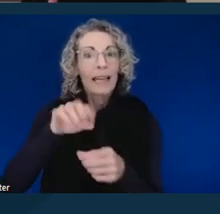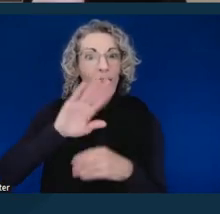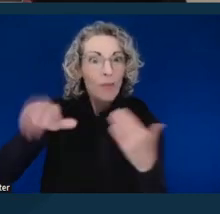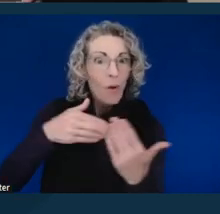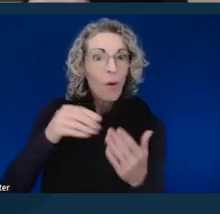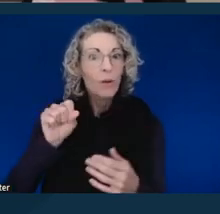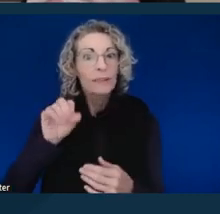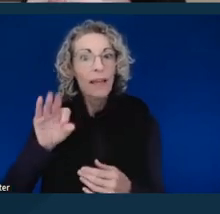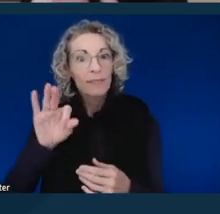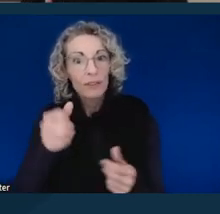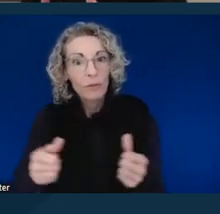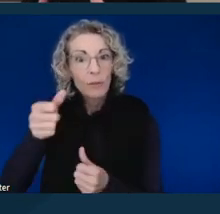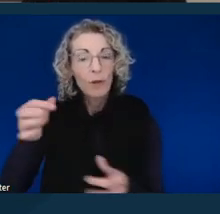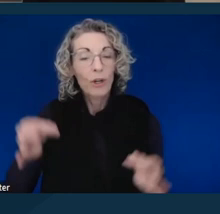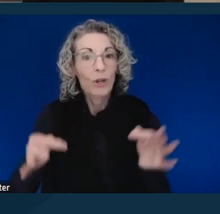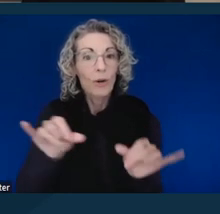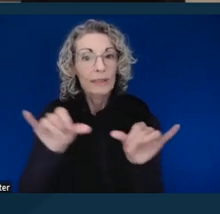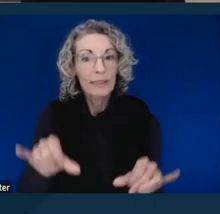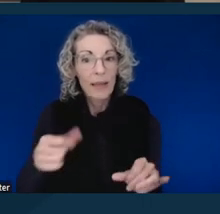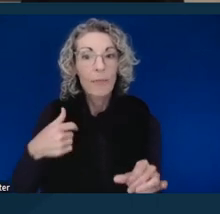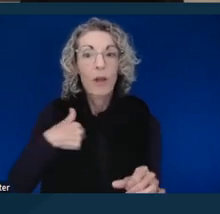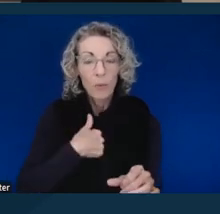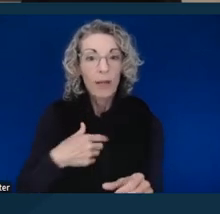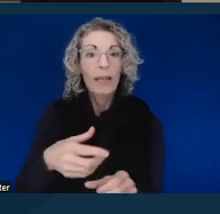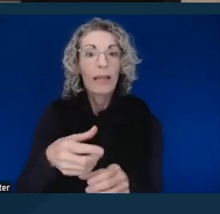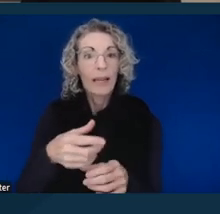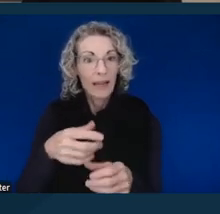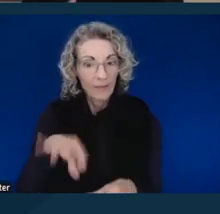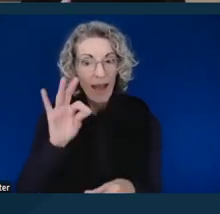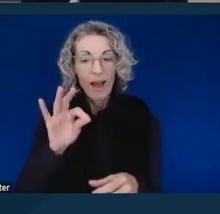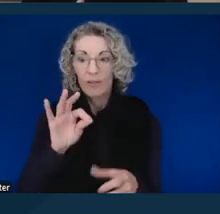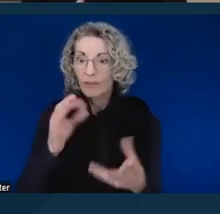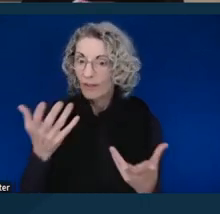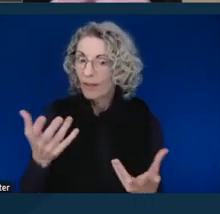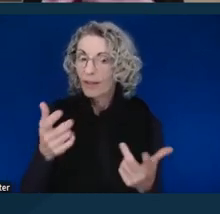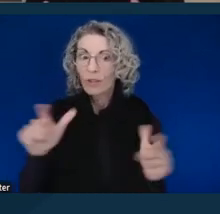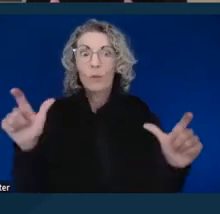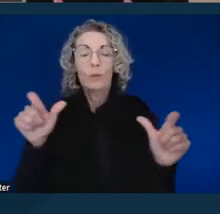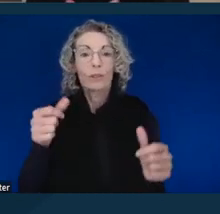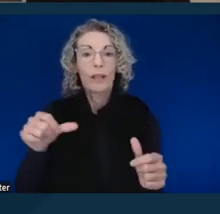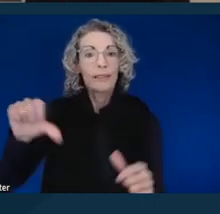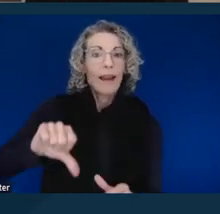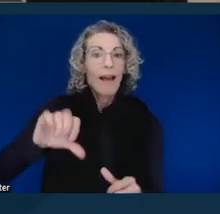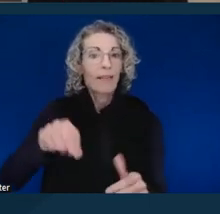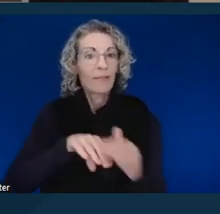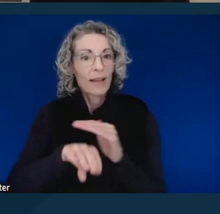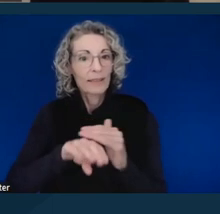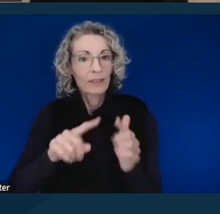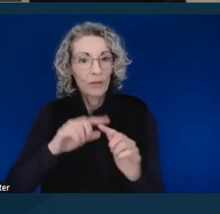we were coming up with a denial of access to the courts in total. So, there was a court case in federal court.